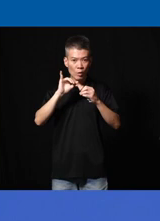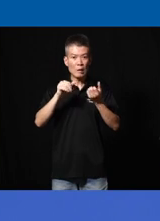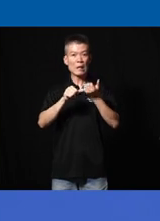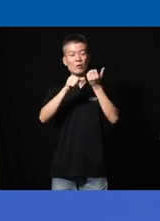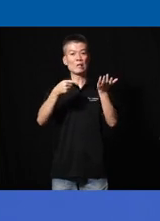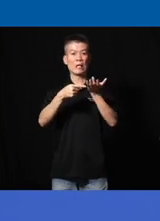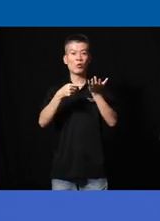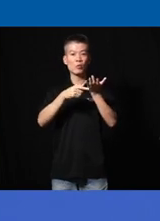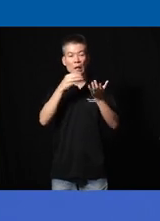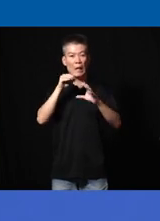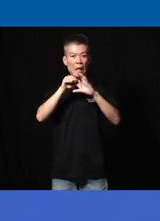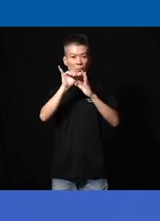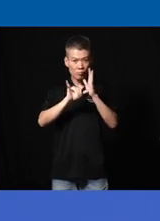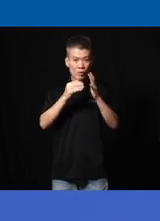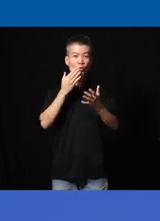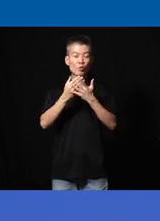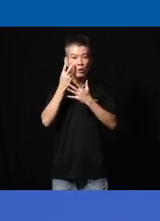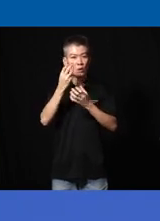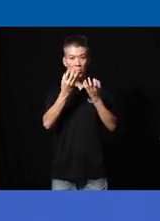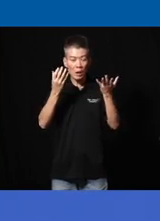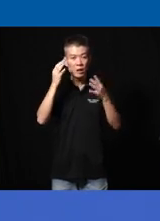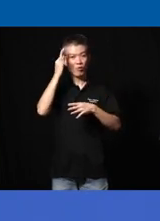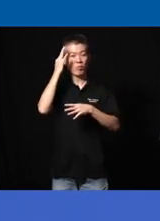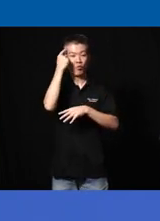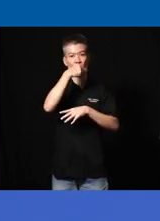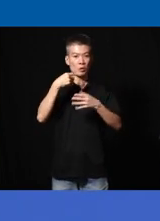Technology and accessibility so it's good to see many familiar faces here I mean I've been talking